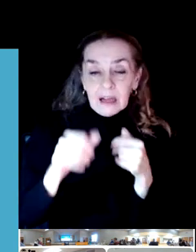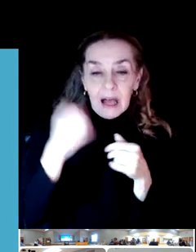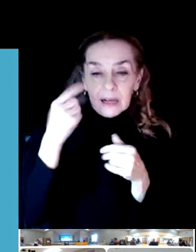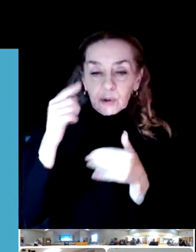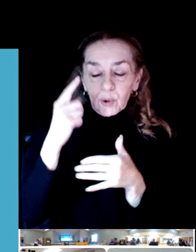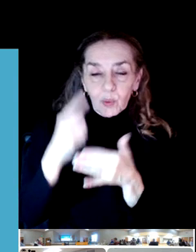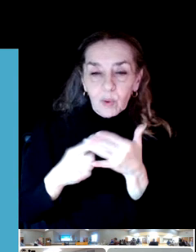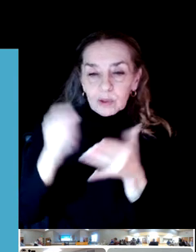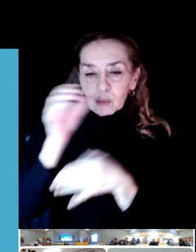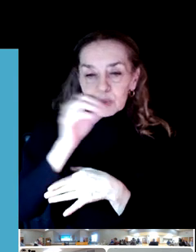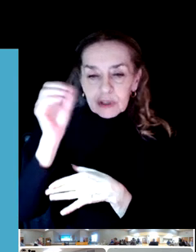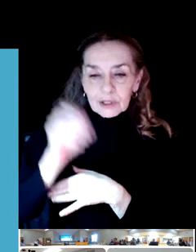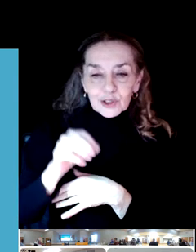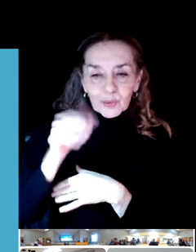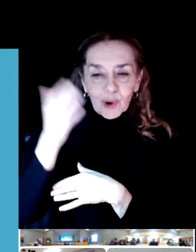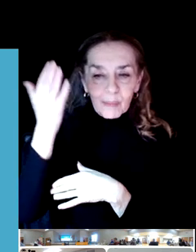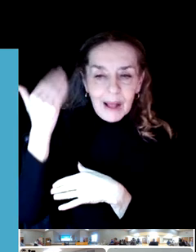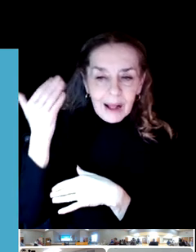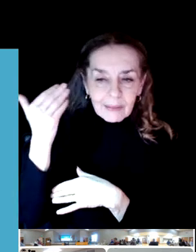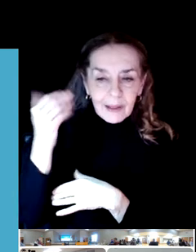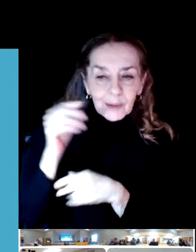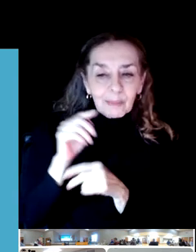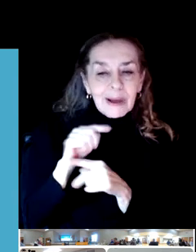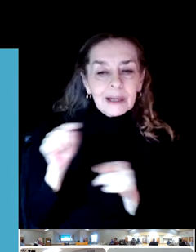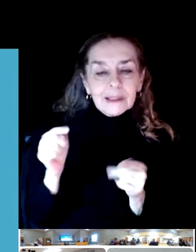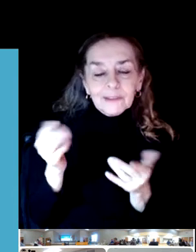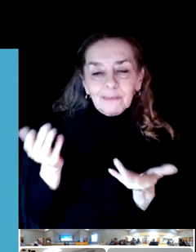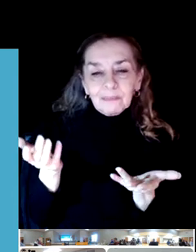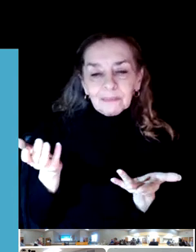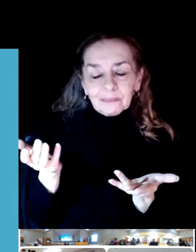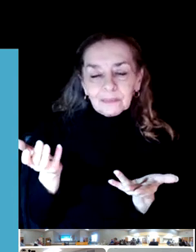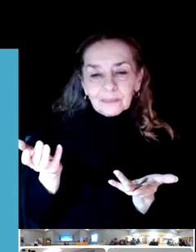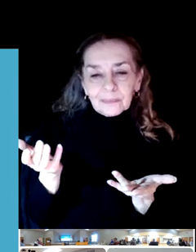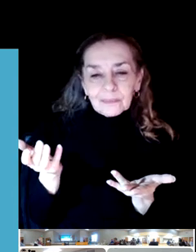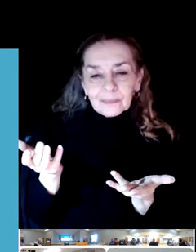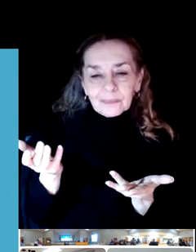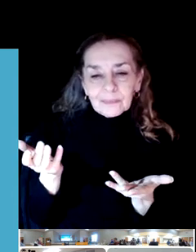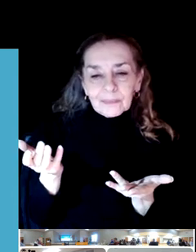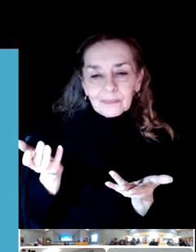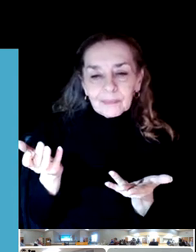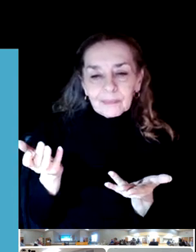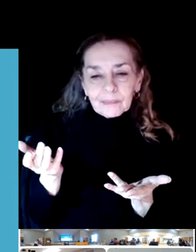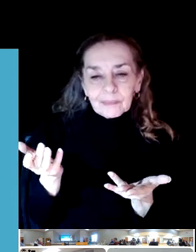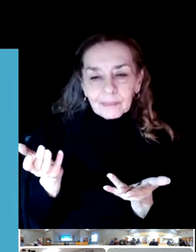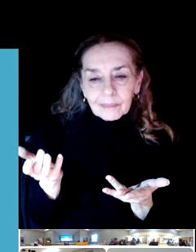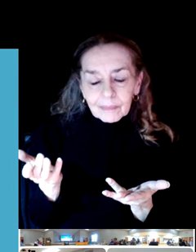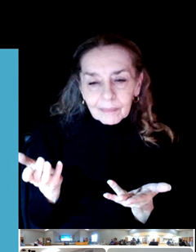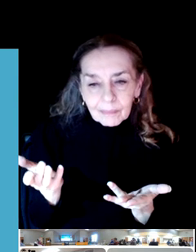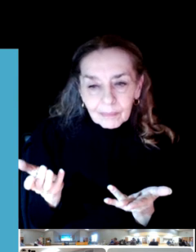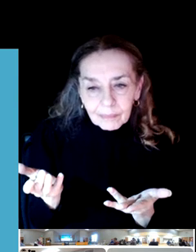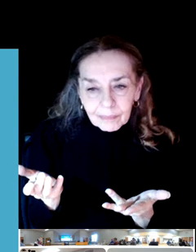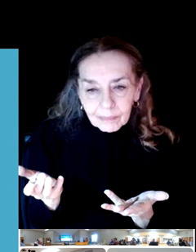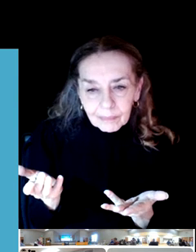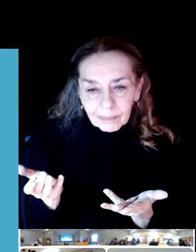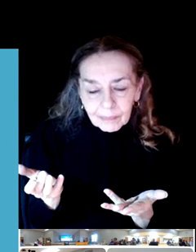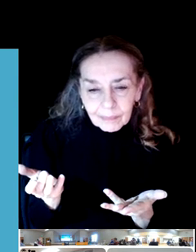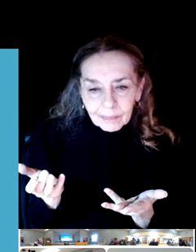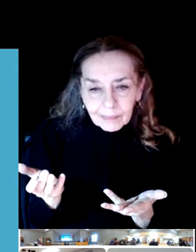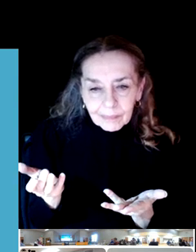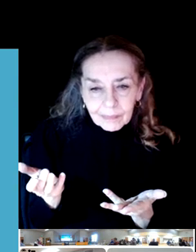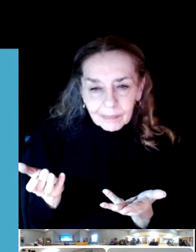I think that they were full, I'll put it that way.